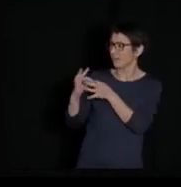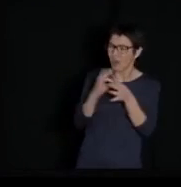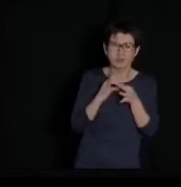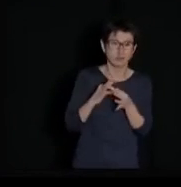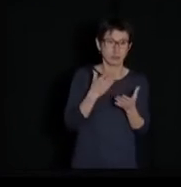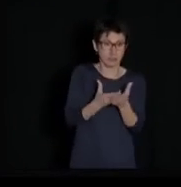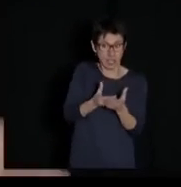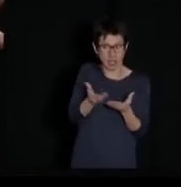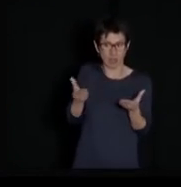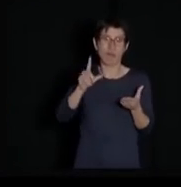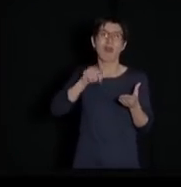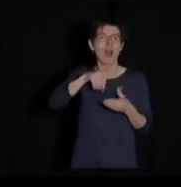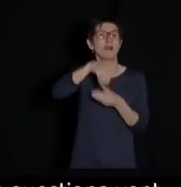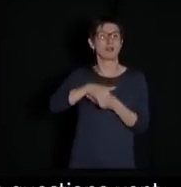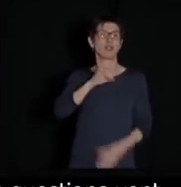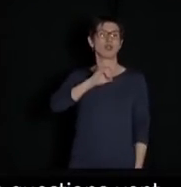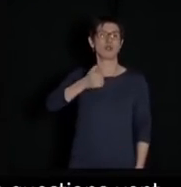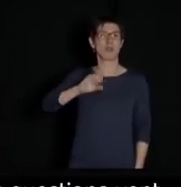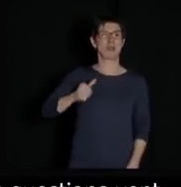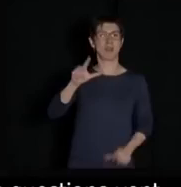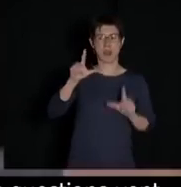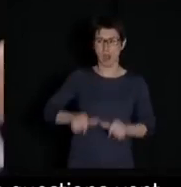These issues are already out there in the big digital whirl.